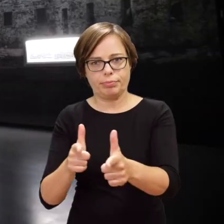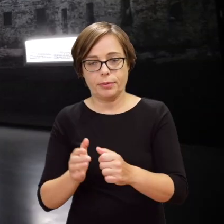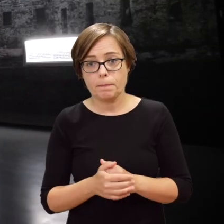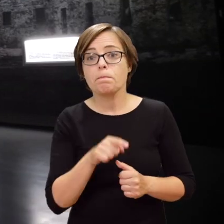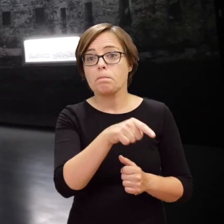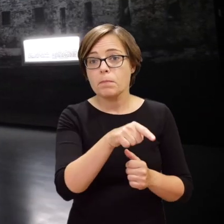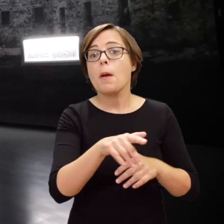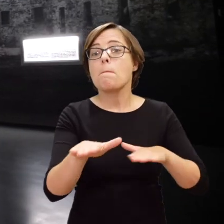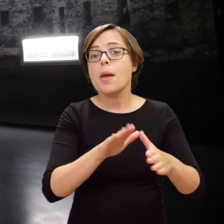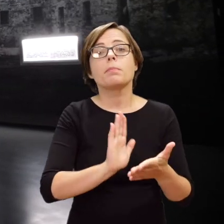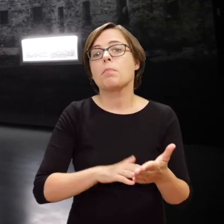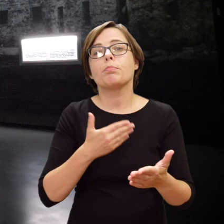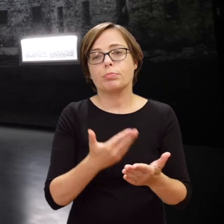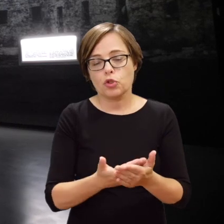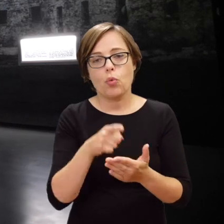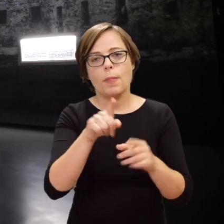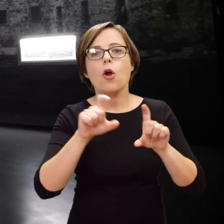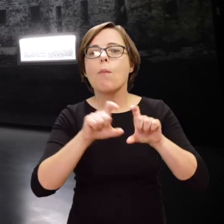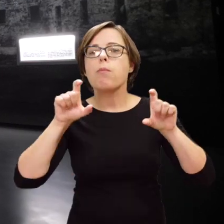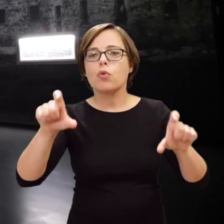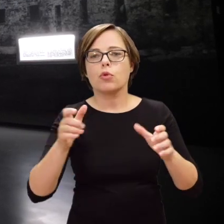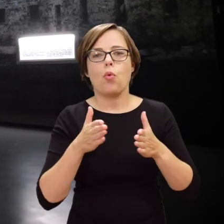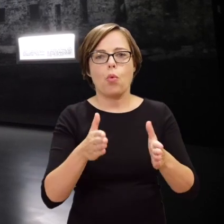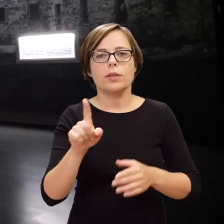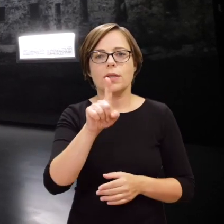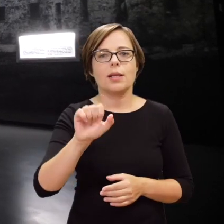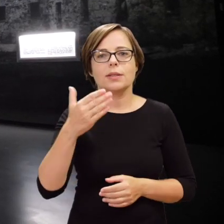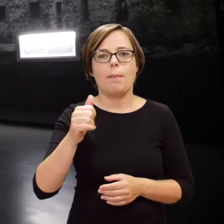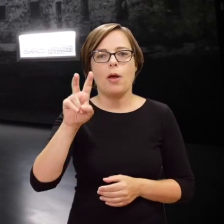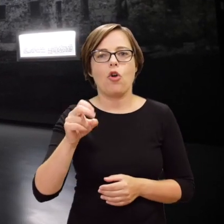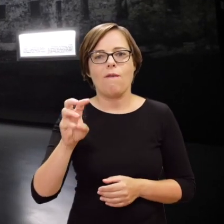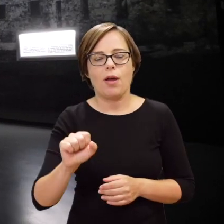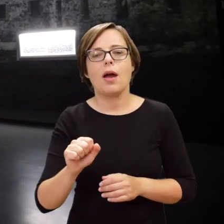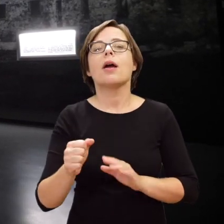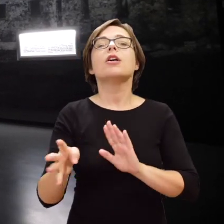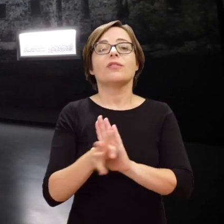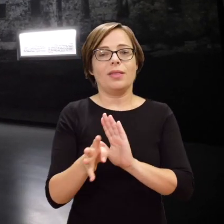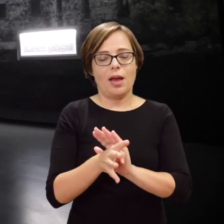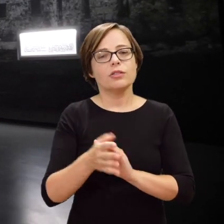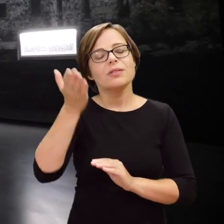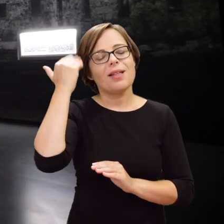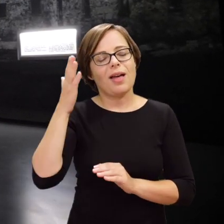One such place was the building at 19 Zamenhofa St, former Crown Artillery Barracks.